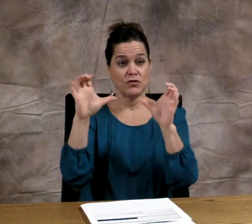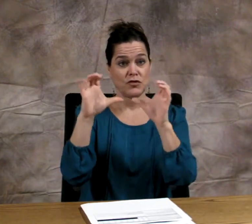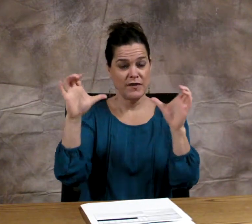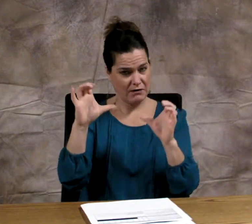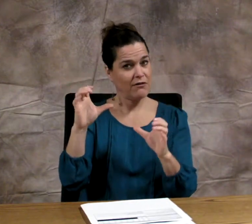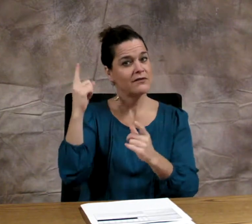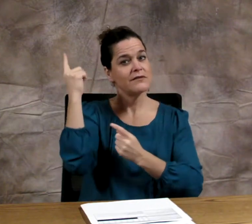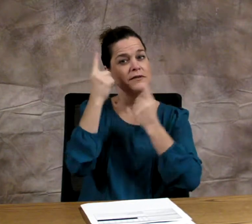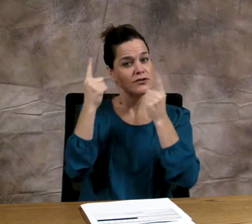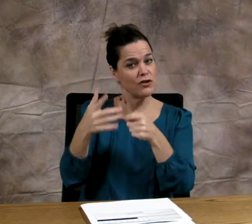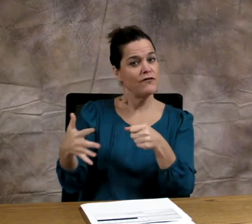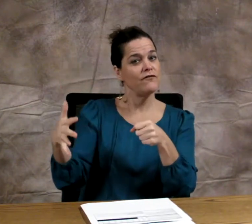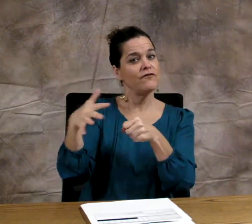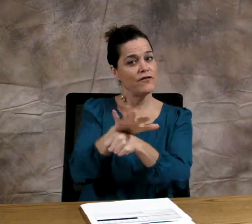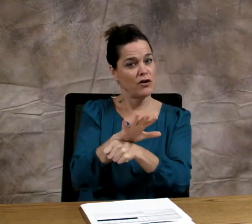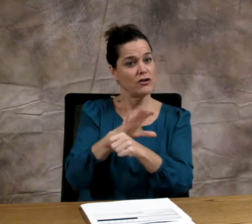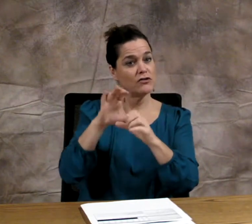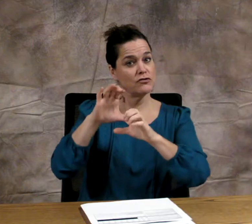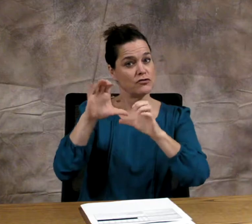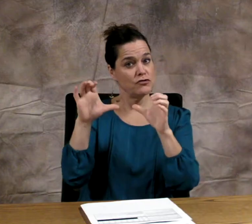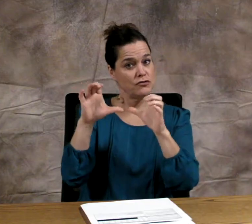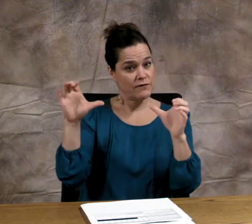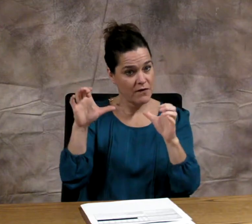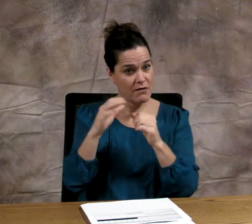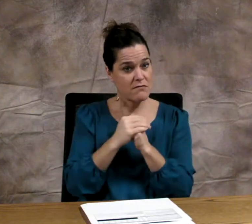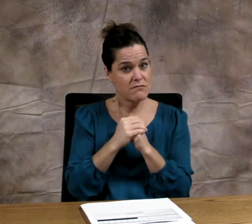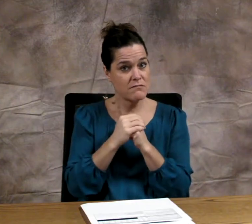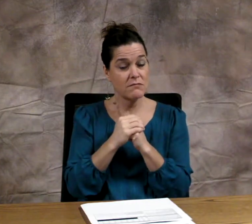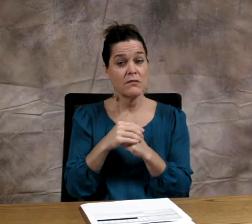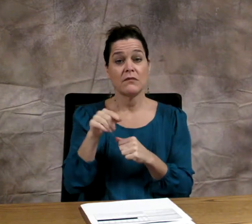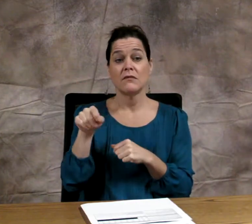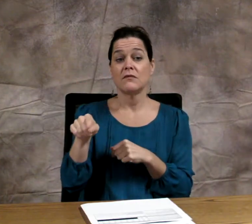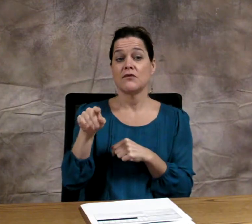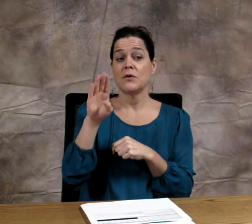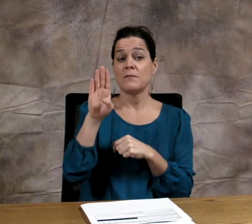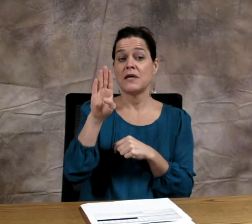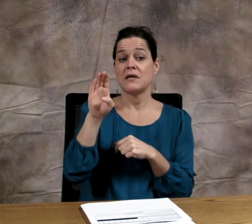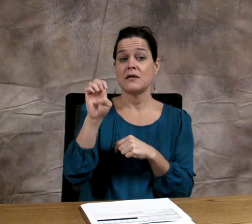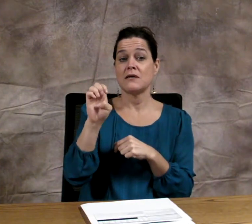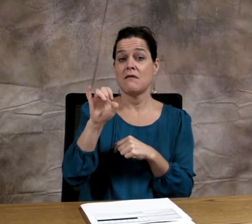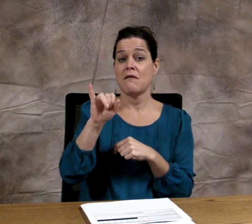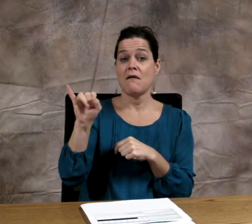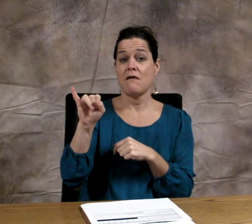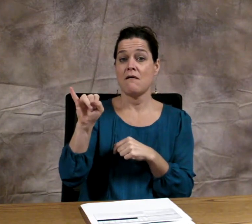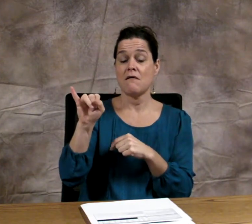Interpreters who hold BEI certification would be fully certified.